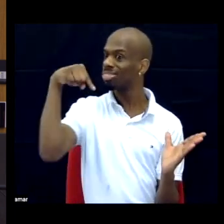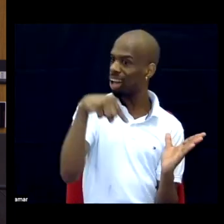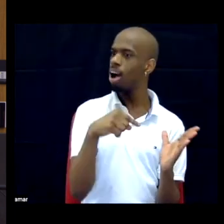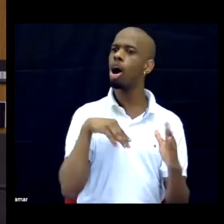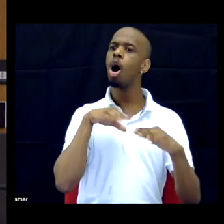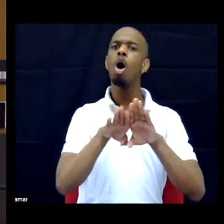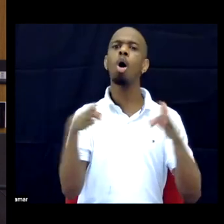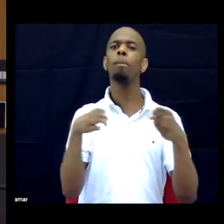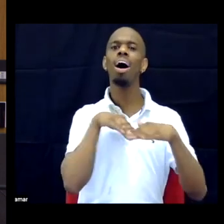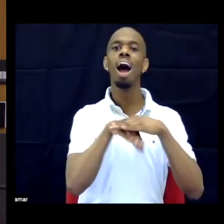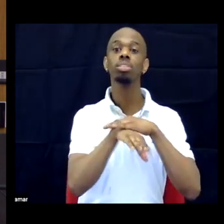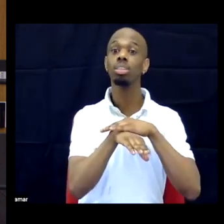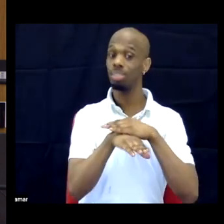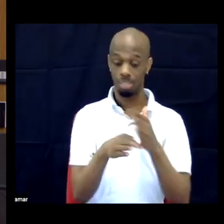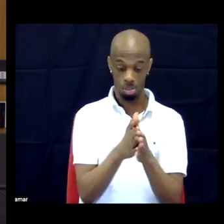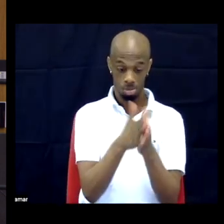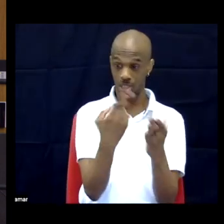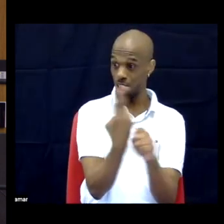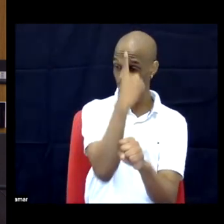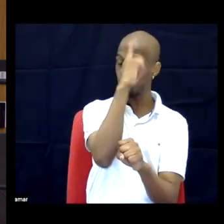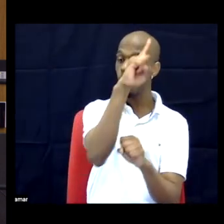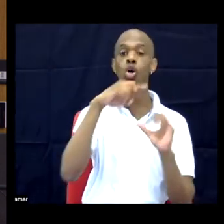use it in, like, reading groups and book clubs.